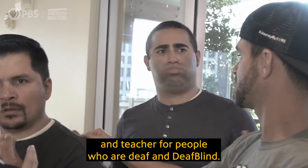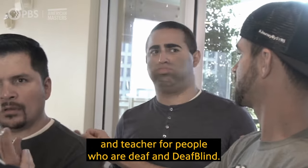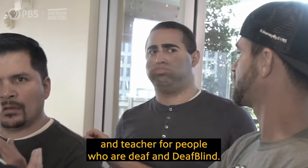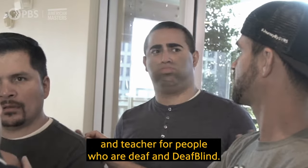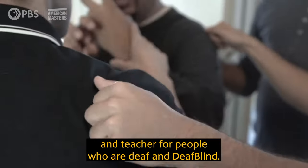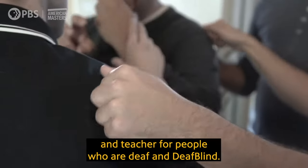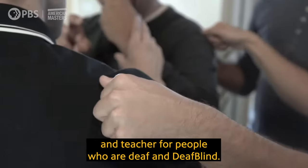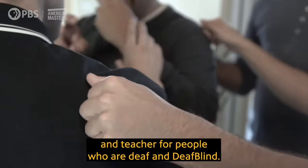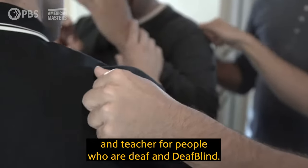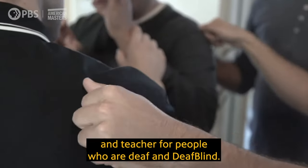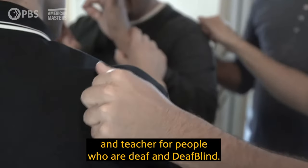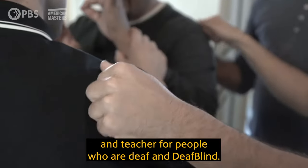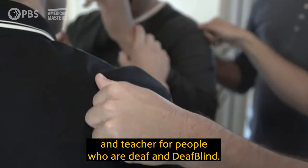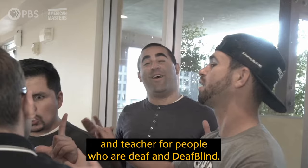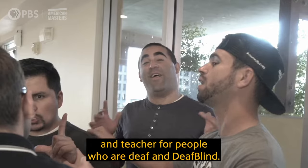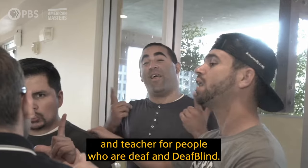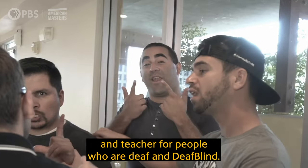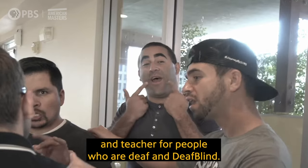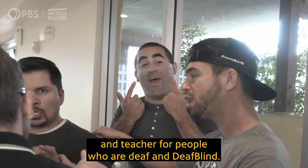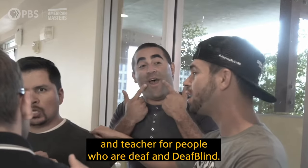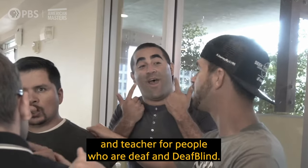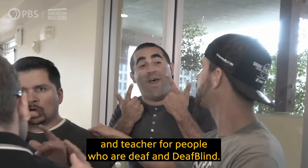and teacher for people who are deaf and DeafBlind.